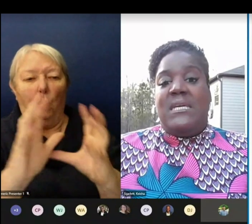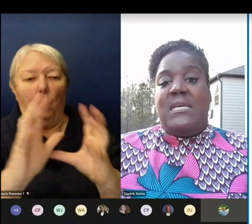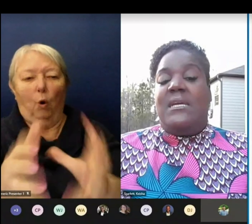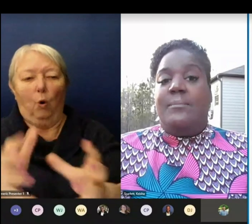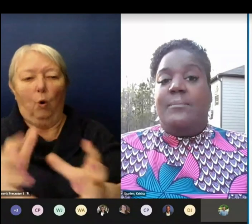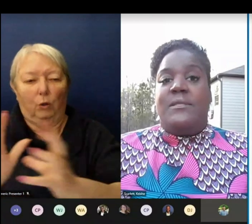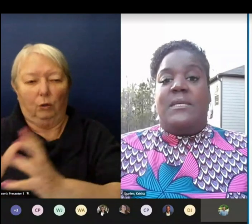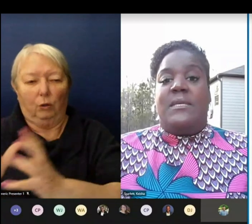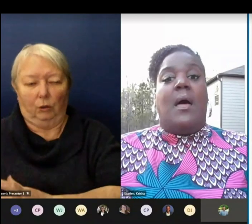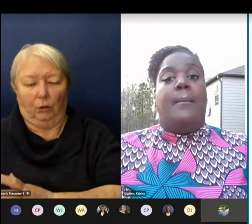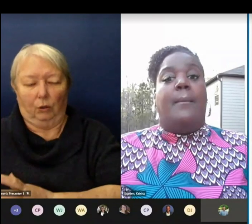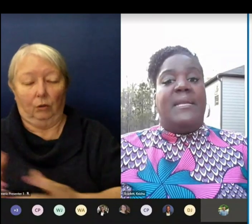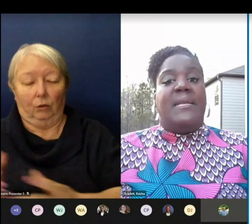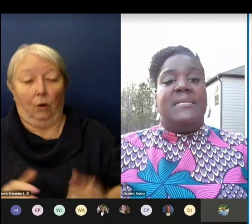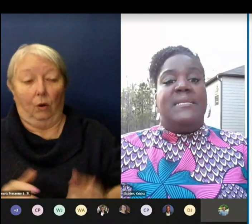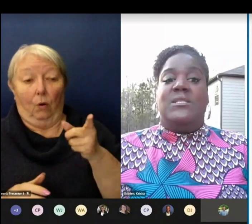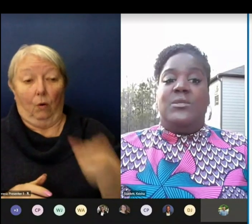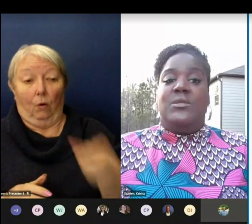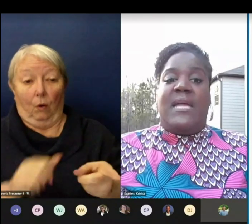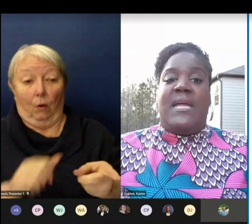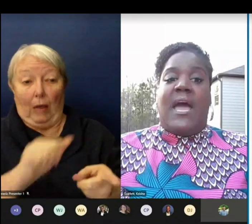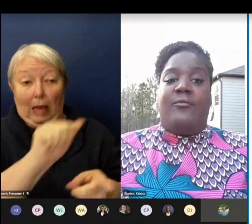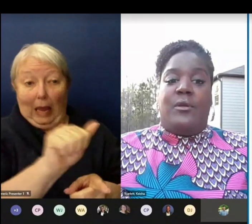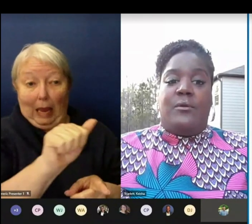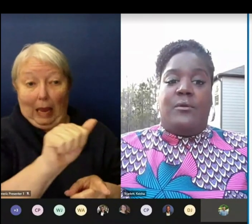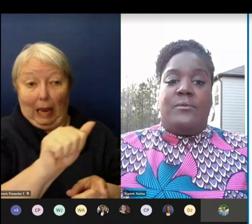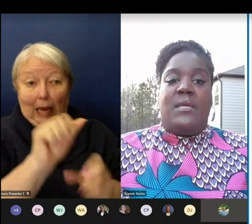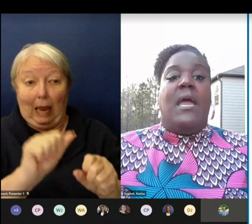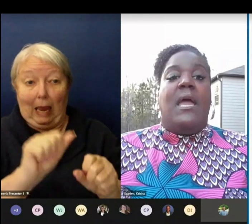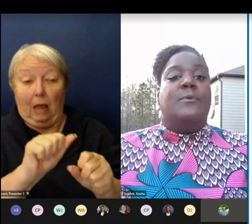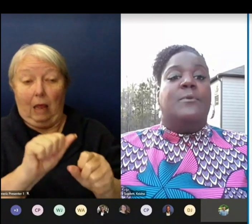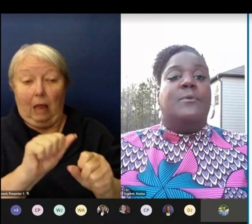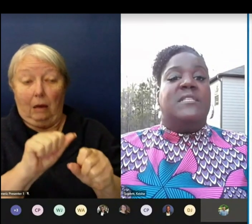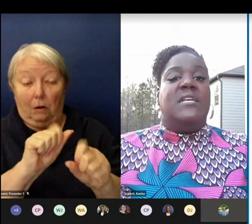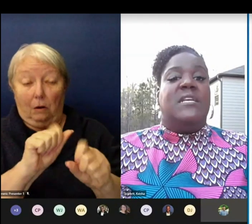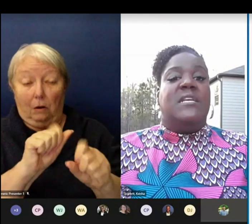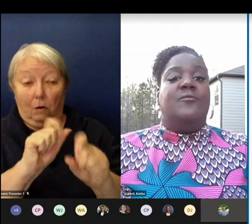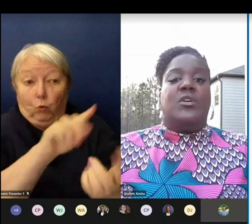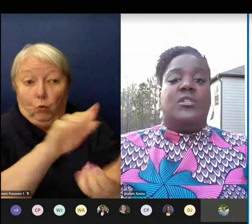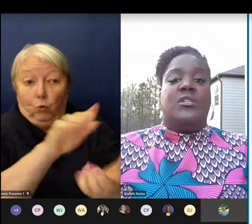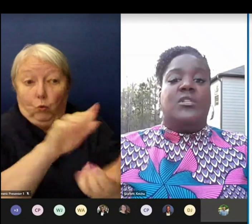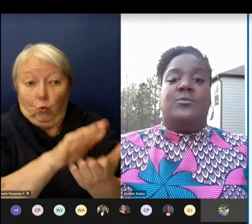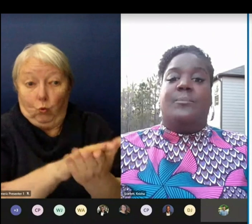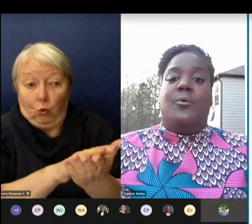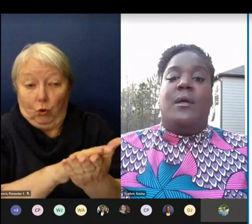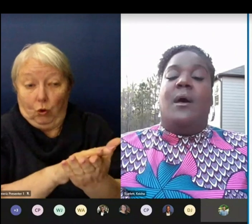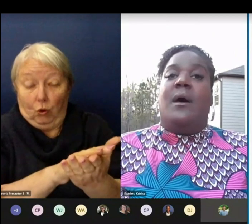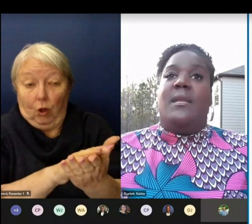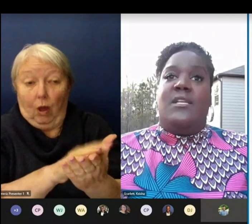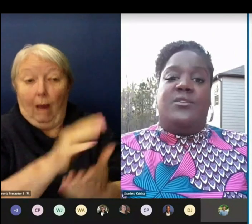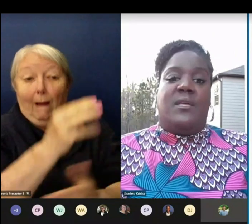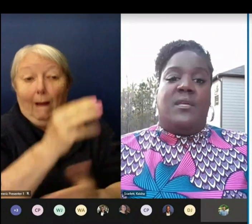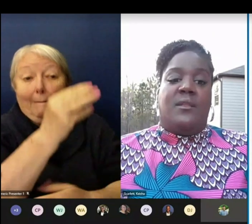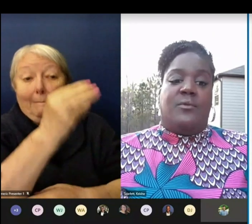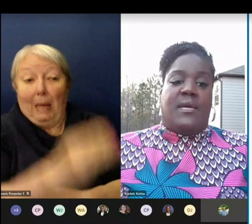in-person on Mondays and Tuesday afternoons and receive remote instructional support on each of the other days.